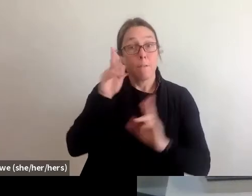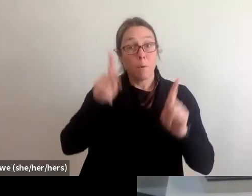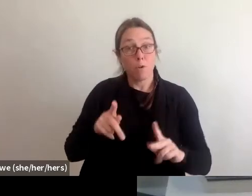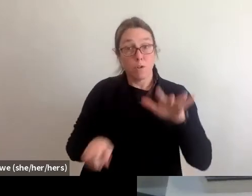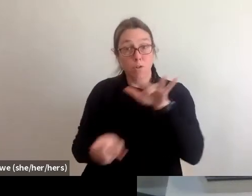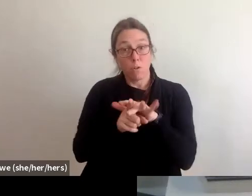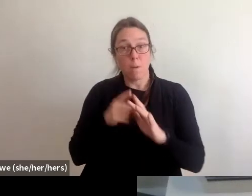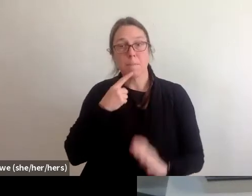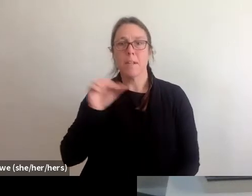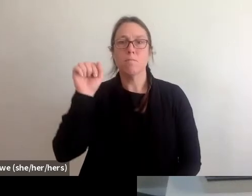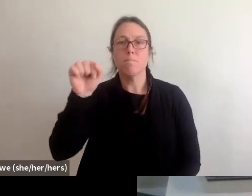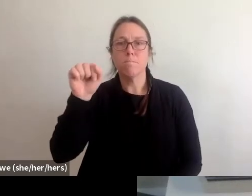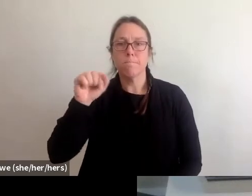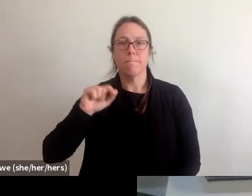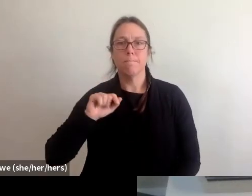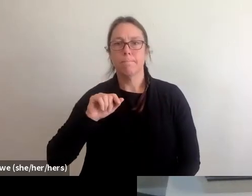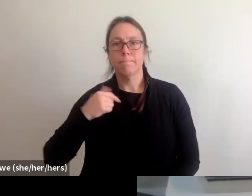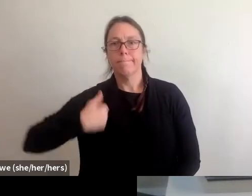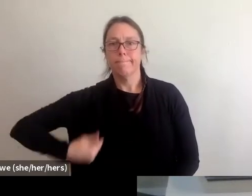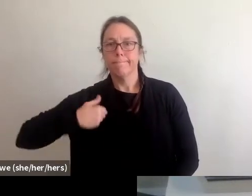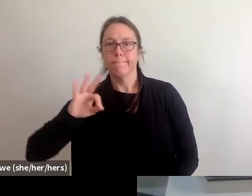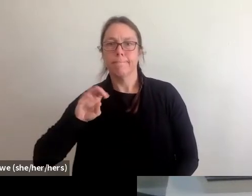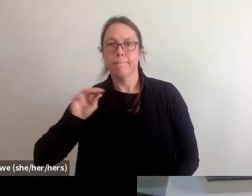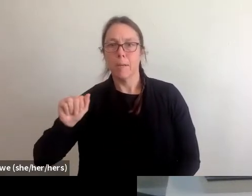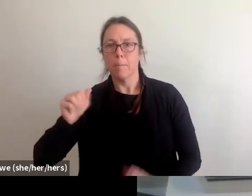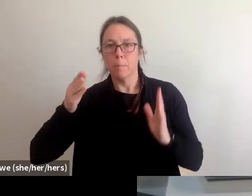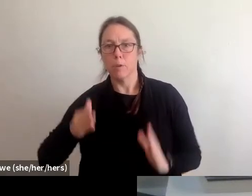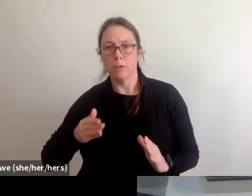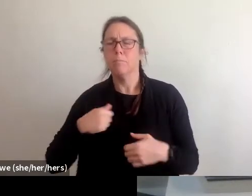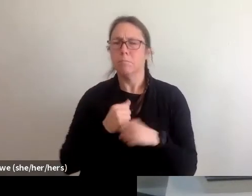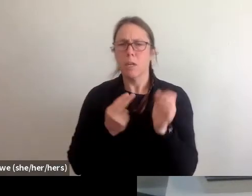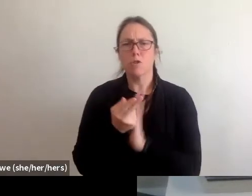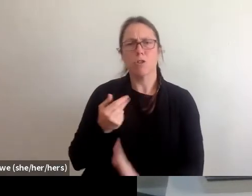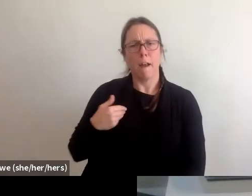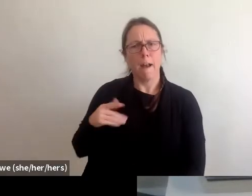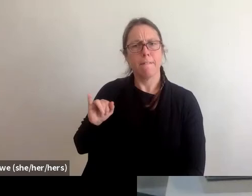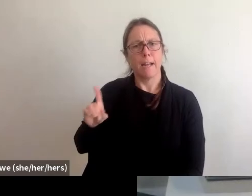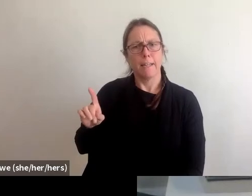they have FEMA ID basically that they can show you to make sure that that's okay.